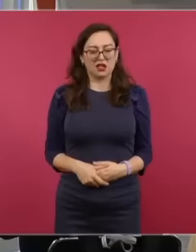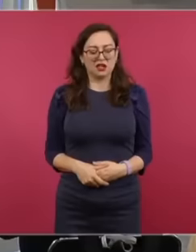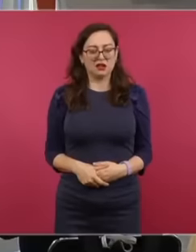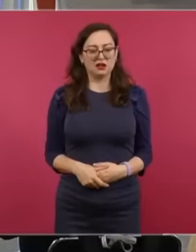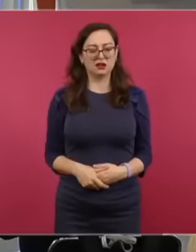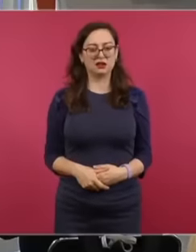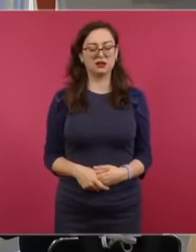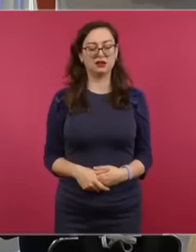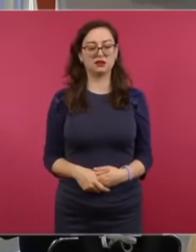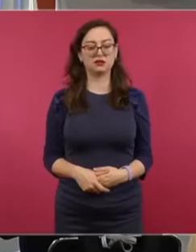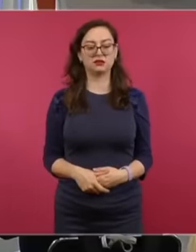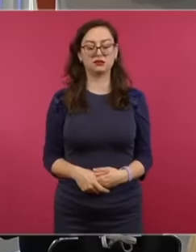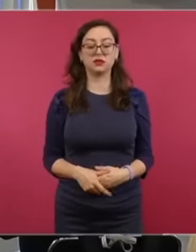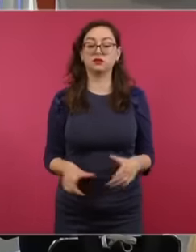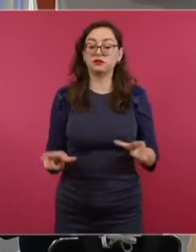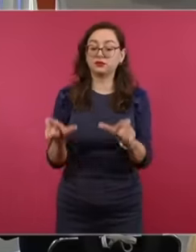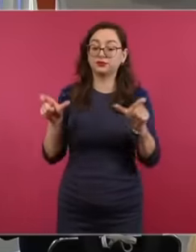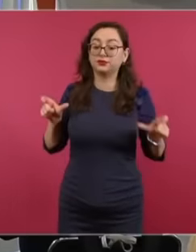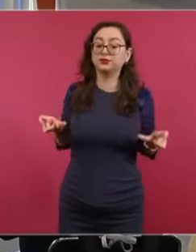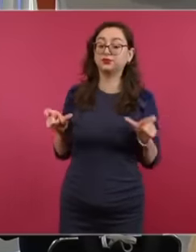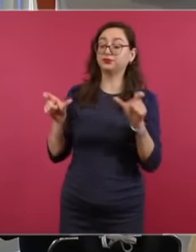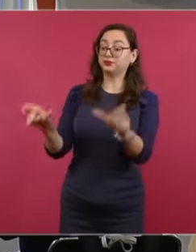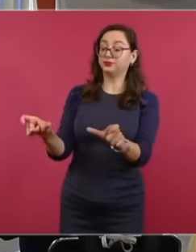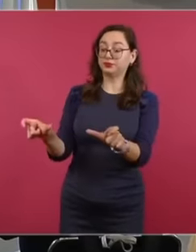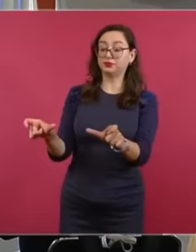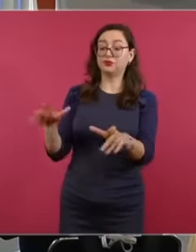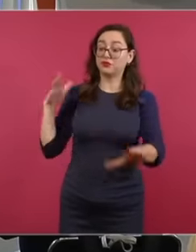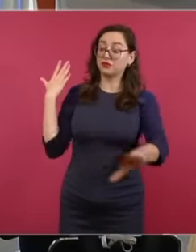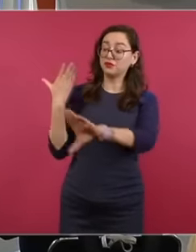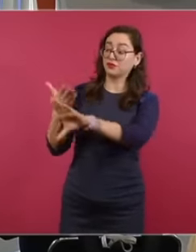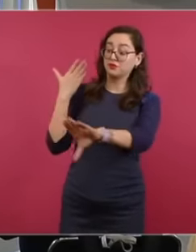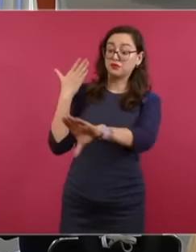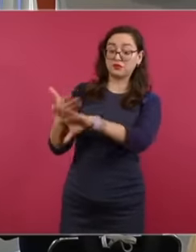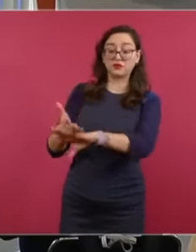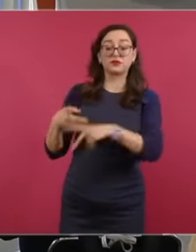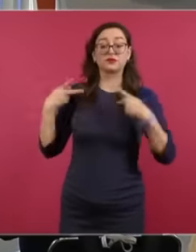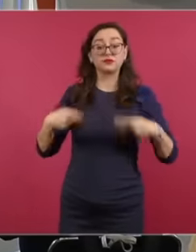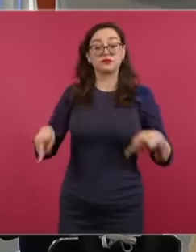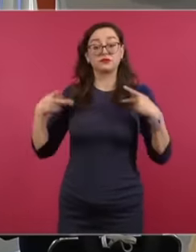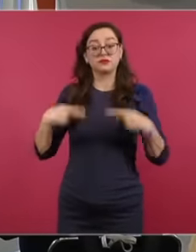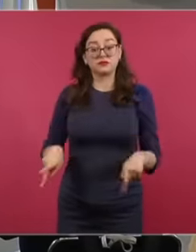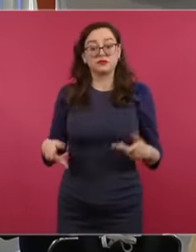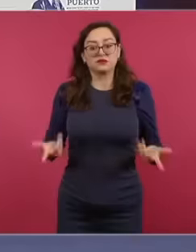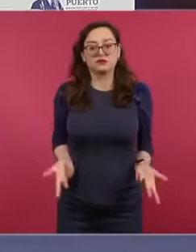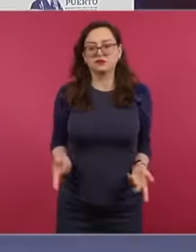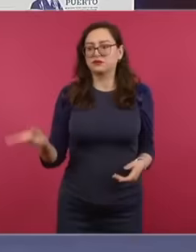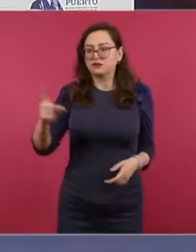a blockade is used as a political strategy so that the people of Cuba who want to live there, who want to be